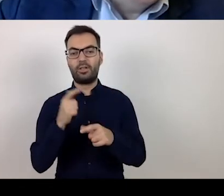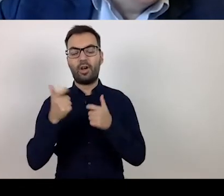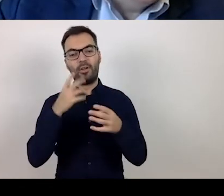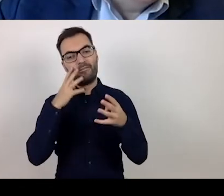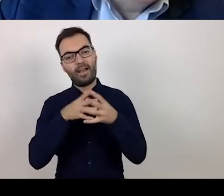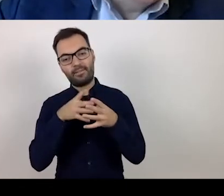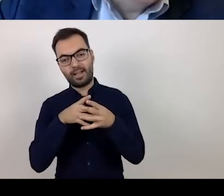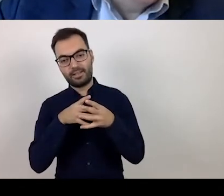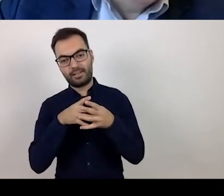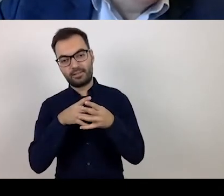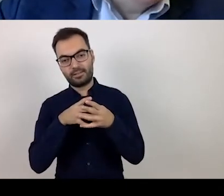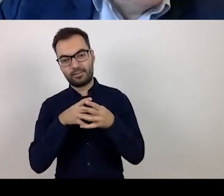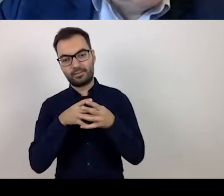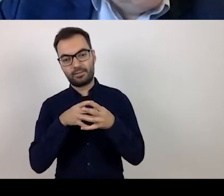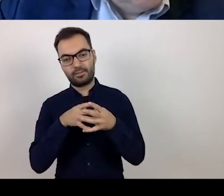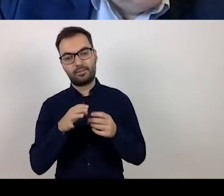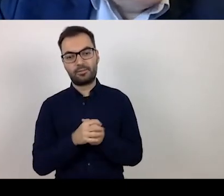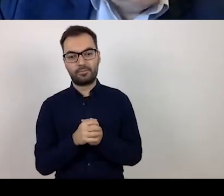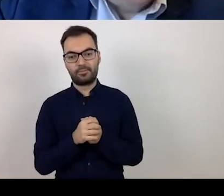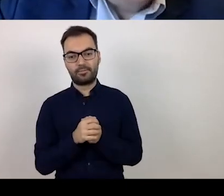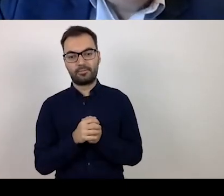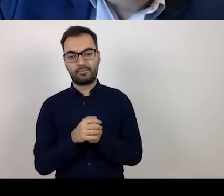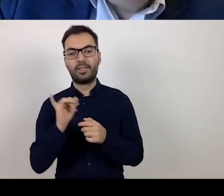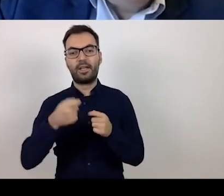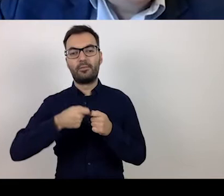related to the deadline extension